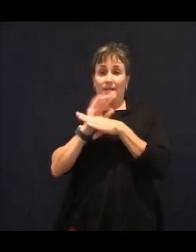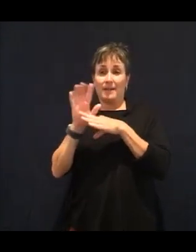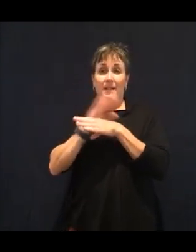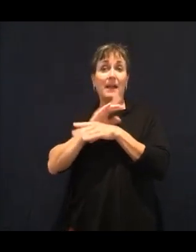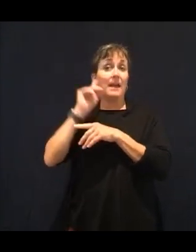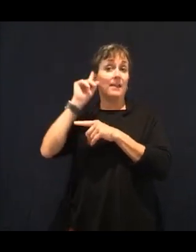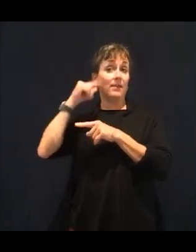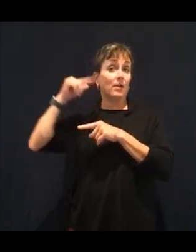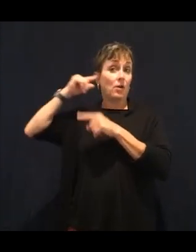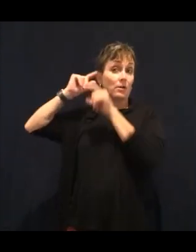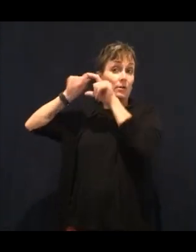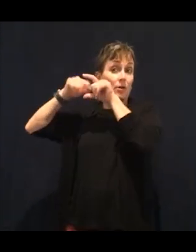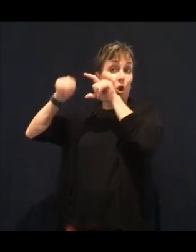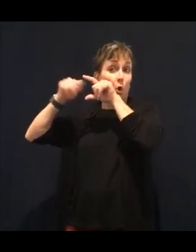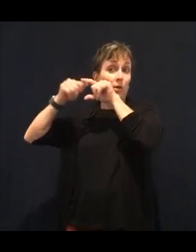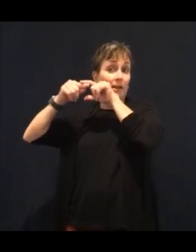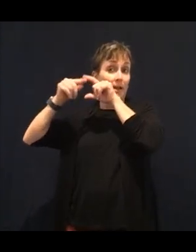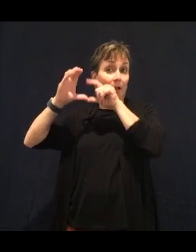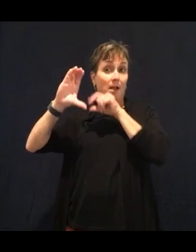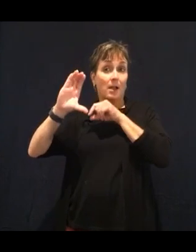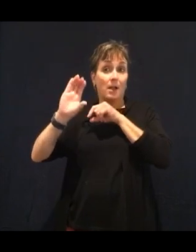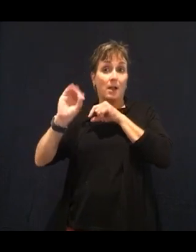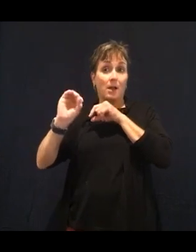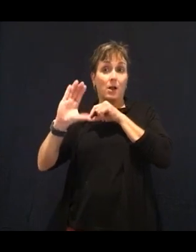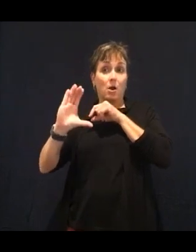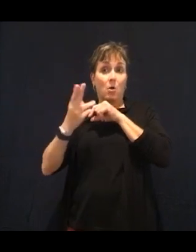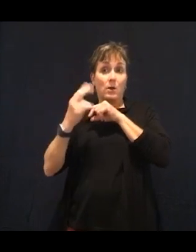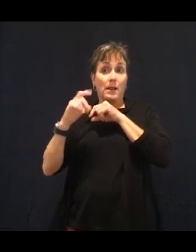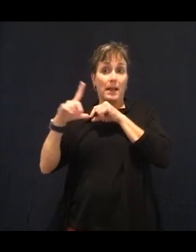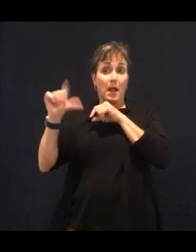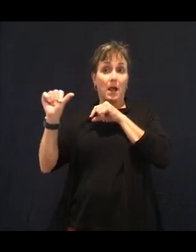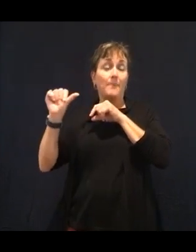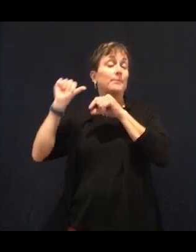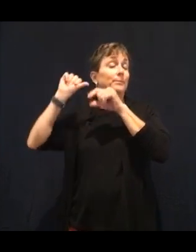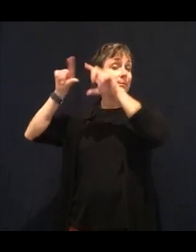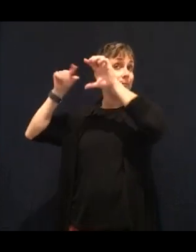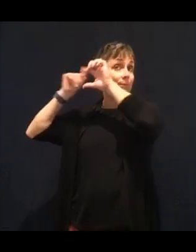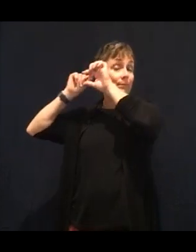that can be fed in a certain way